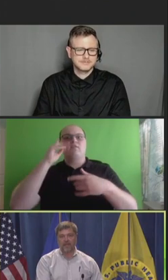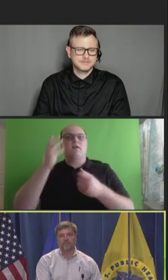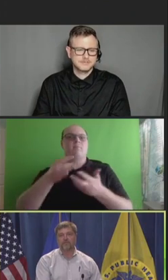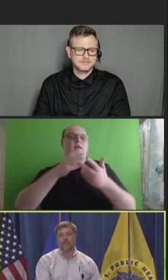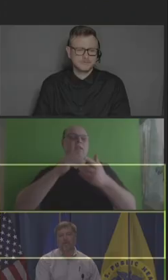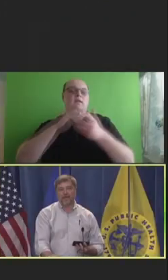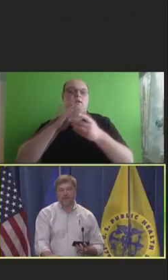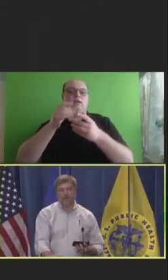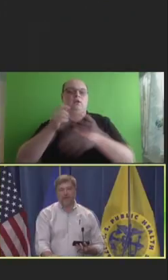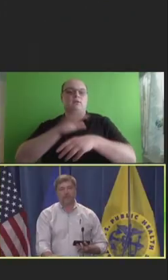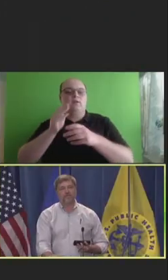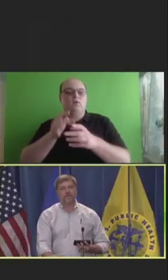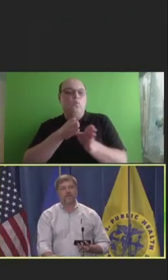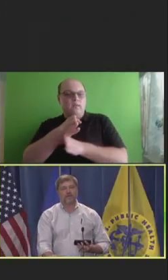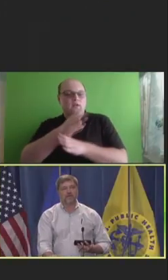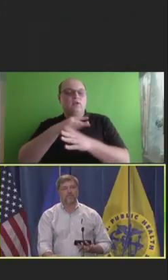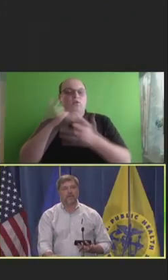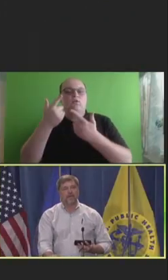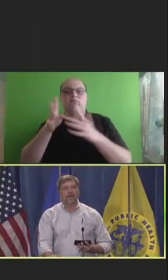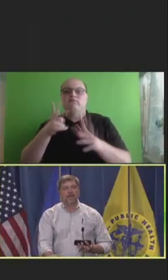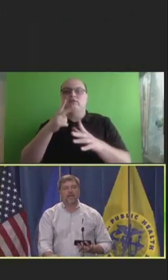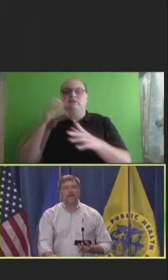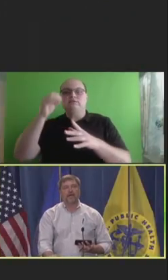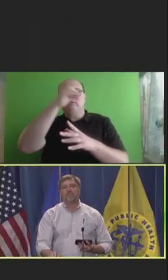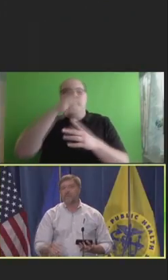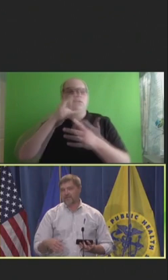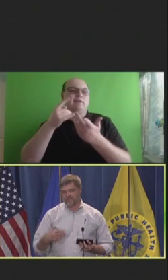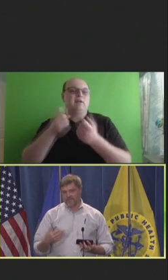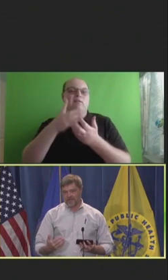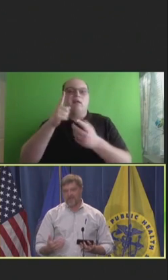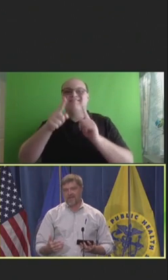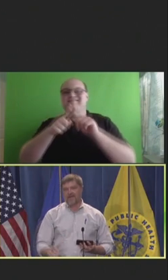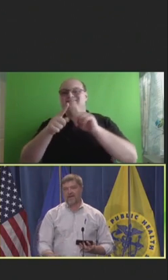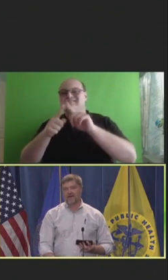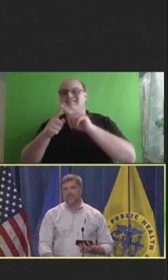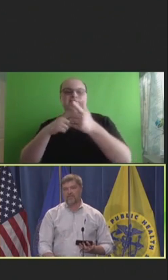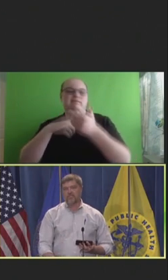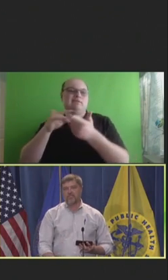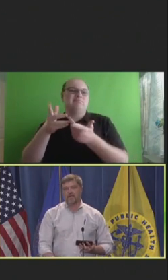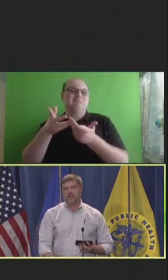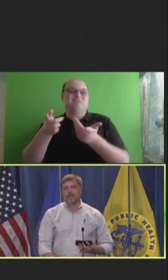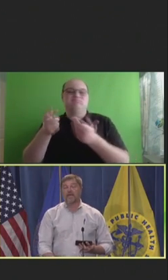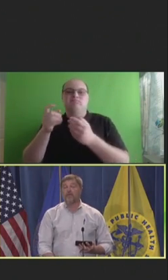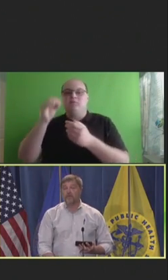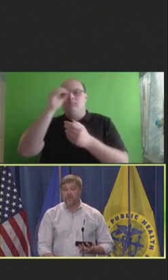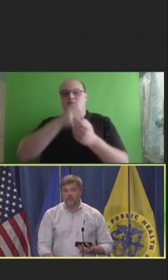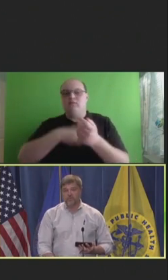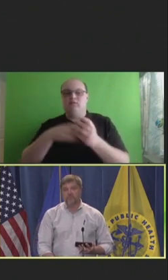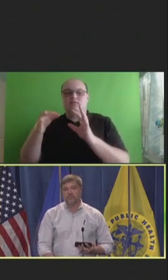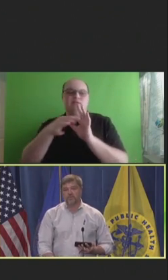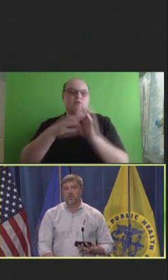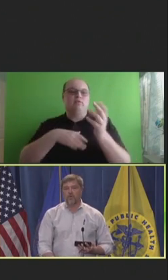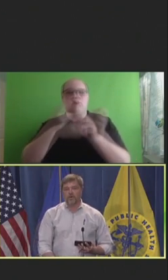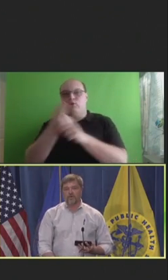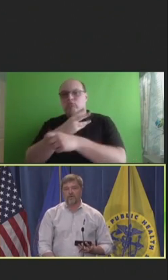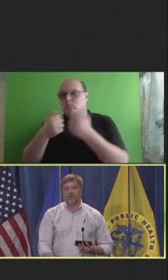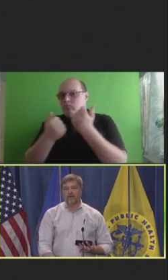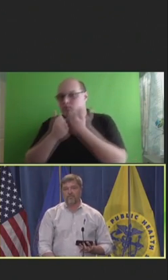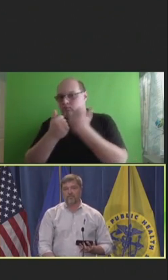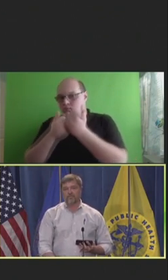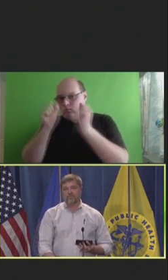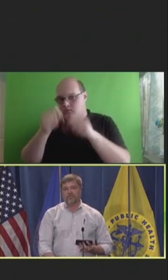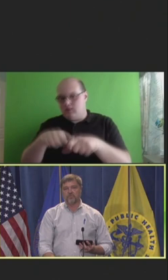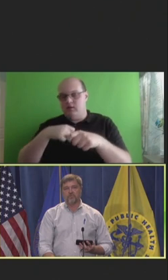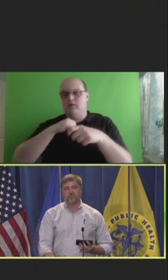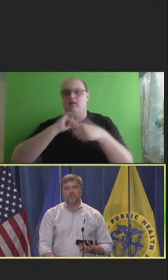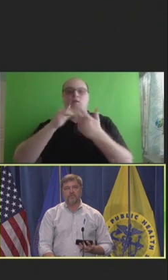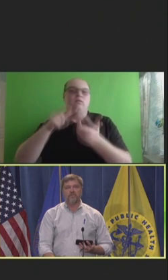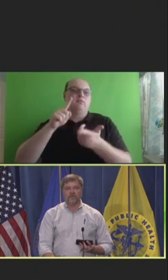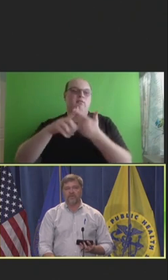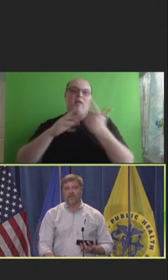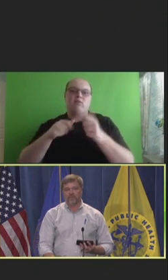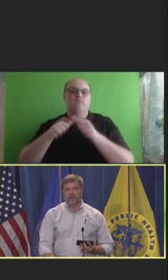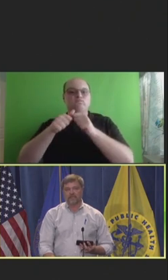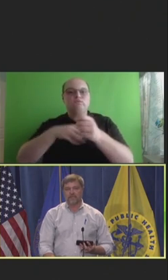And so, they have voiced a lot of things that they could use in support to continue to develop